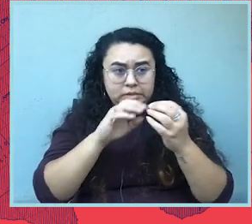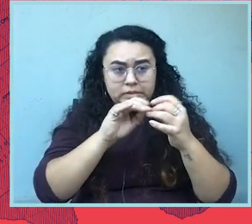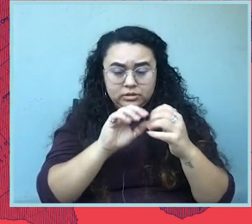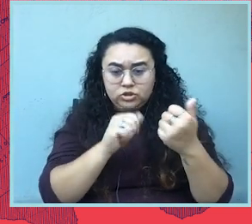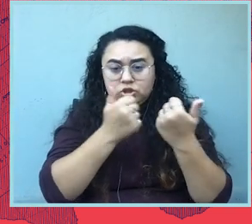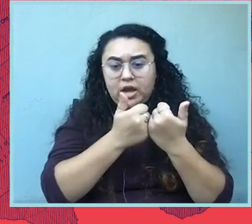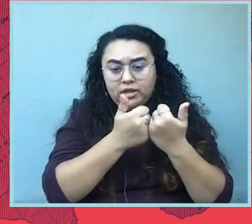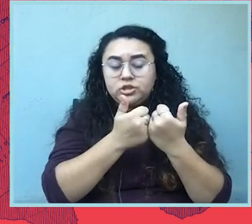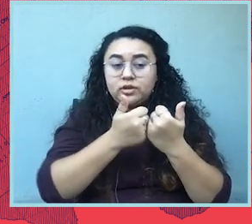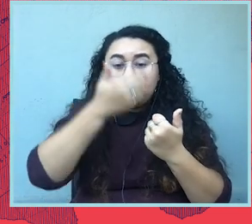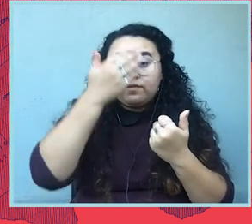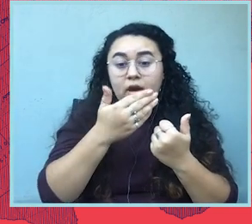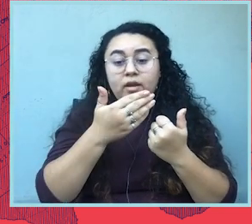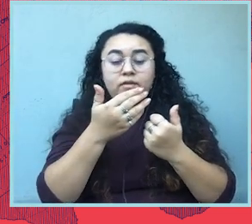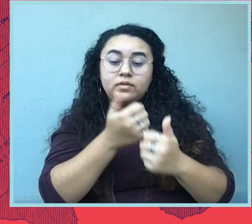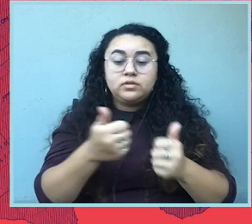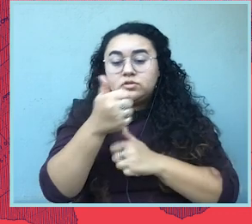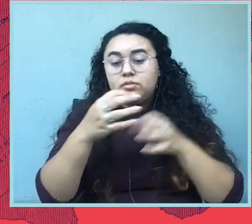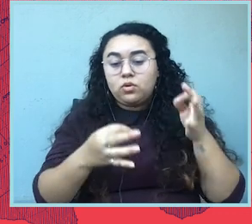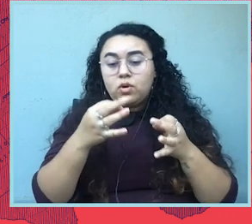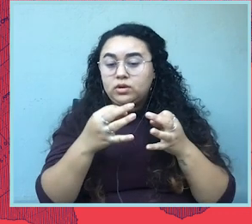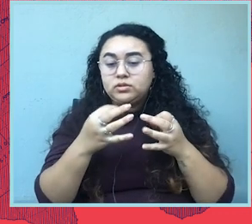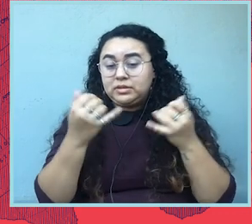During this town hall we’ll cover three things.